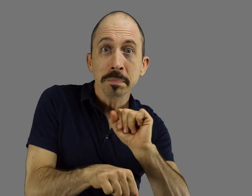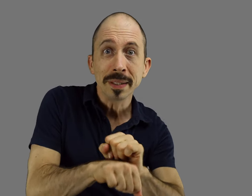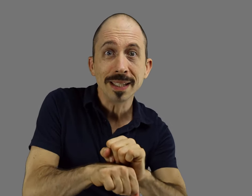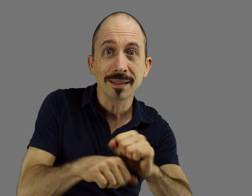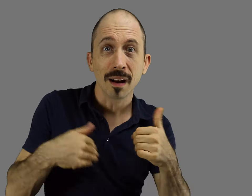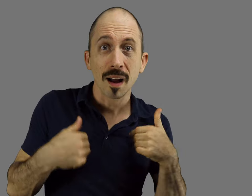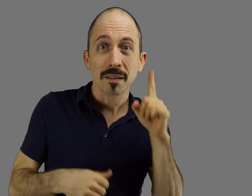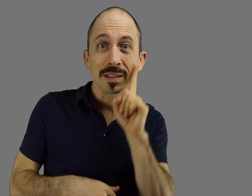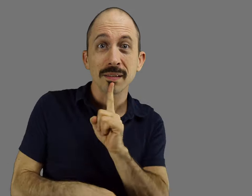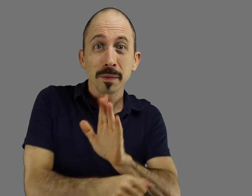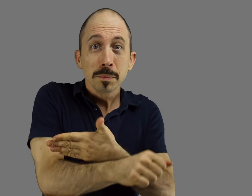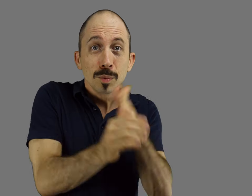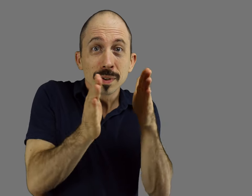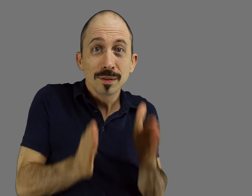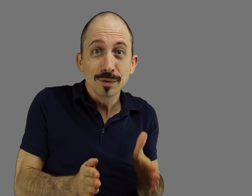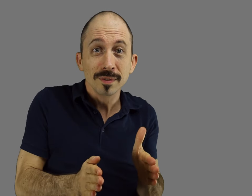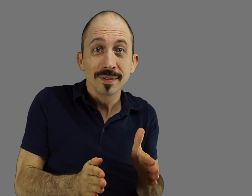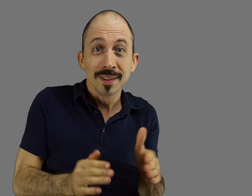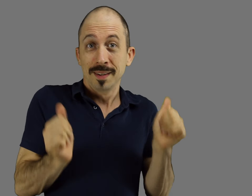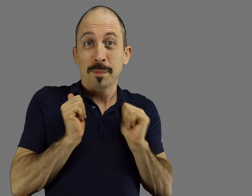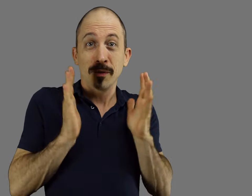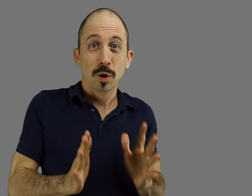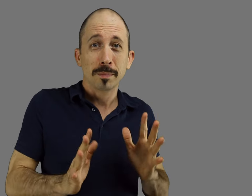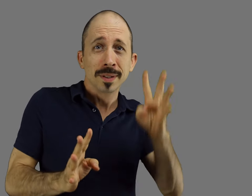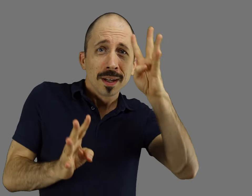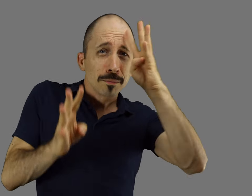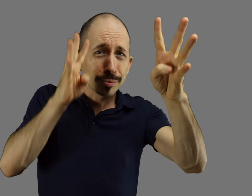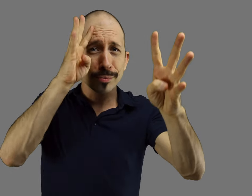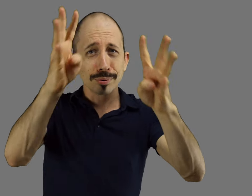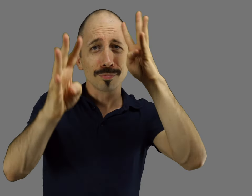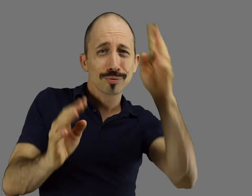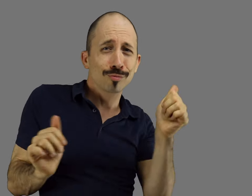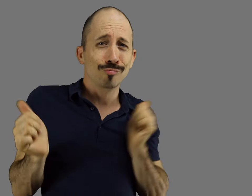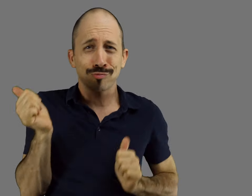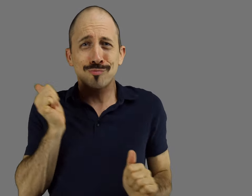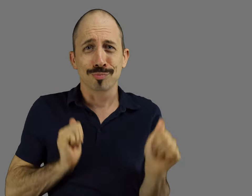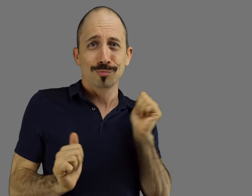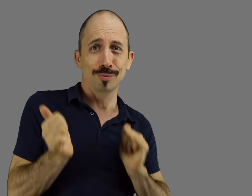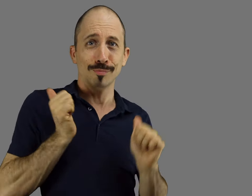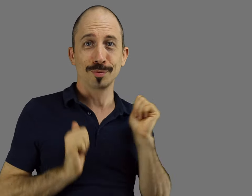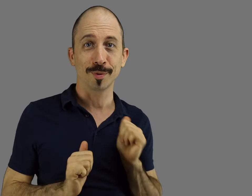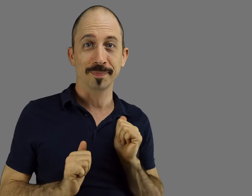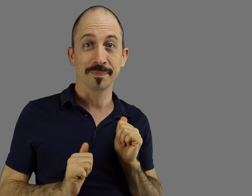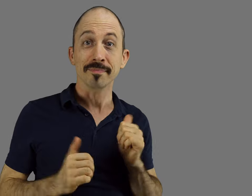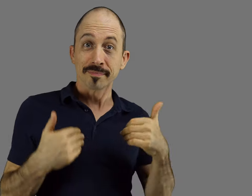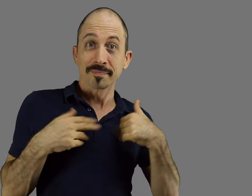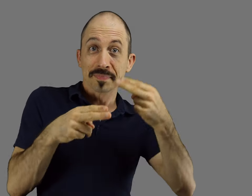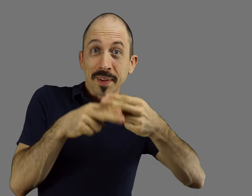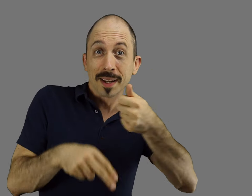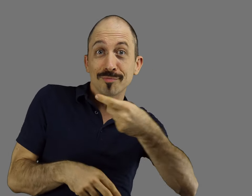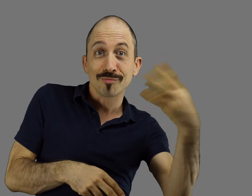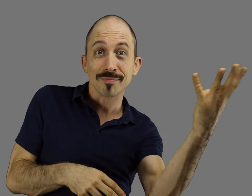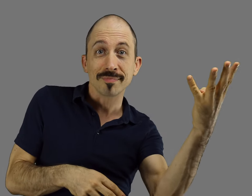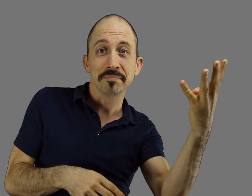There are actually Deaf musicians and performers performing with music. Here are a few names: